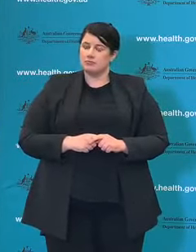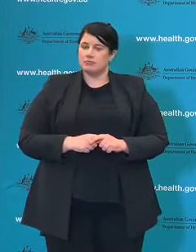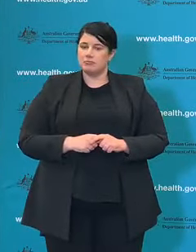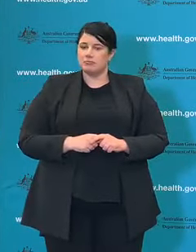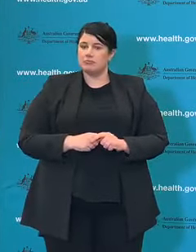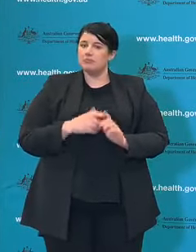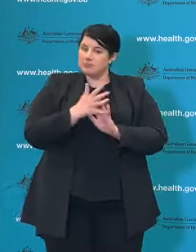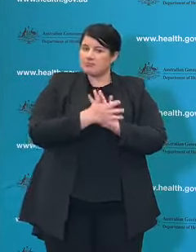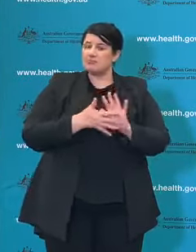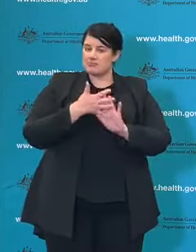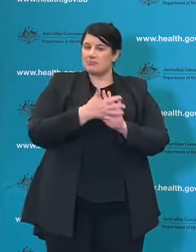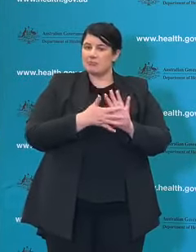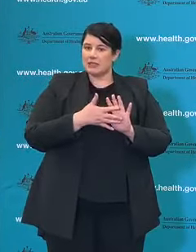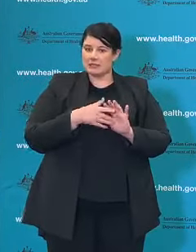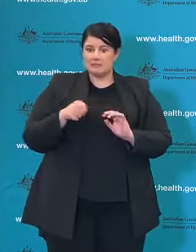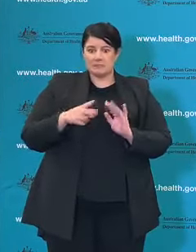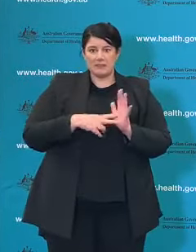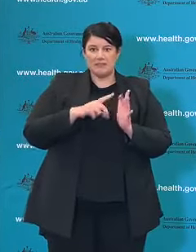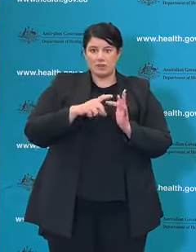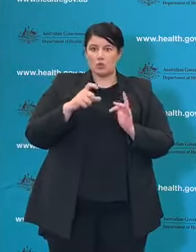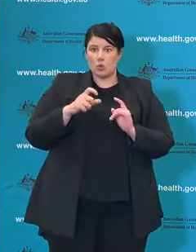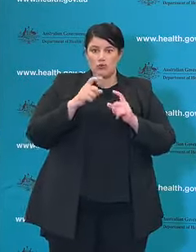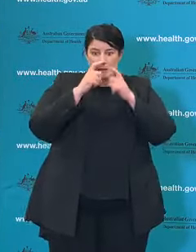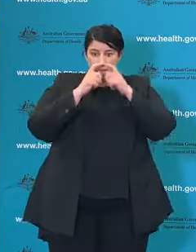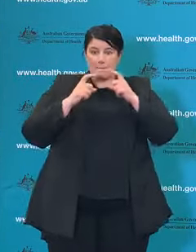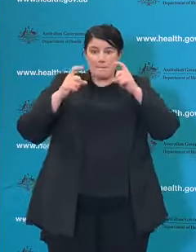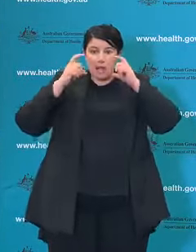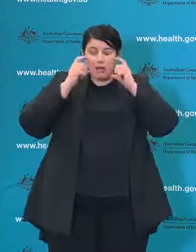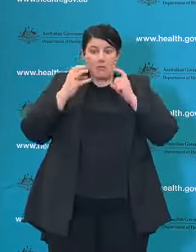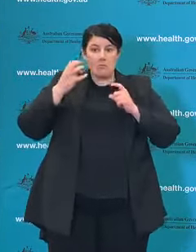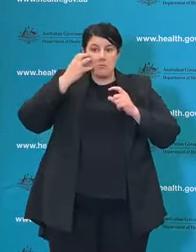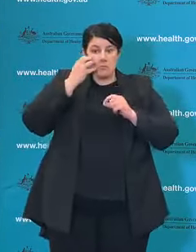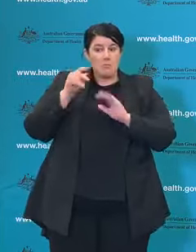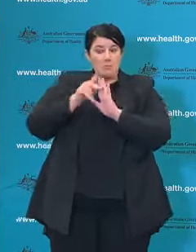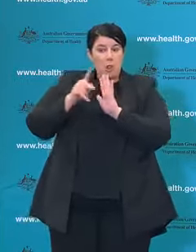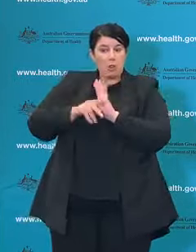significant change in Victoria's P2/ N95 mask policy